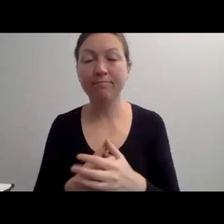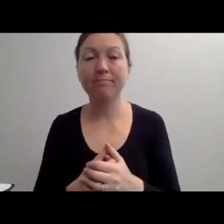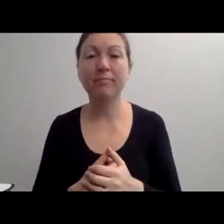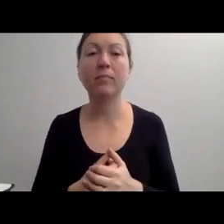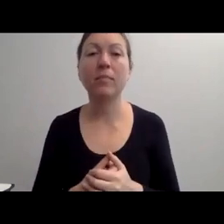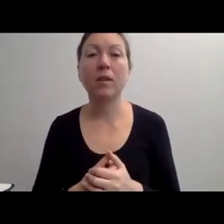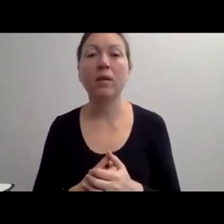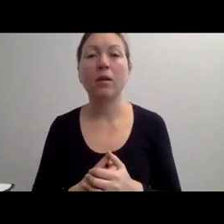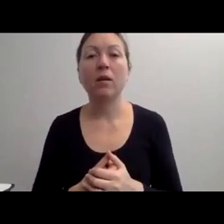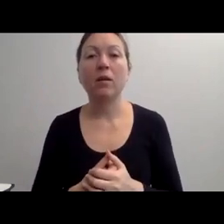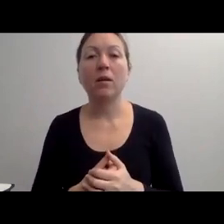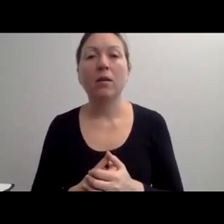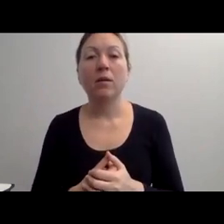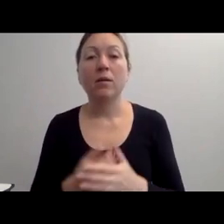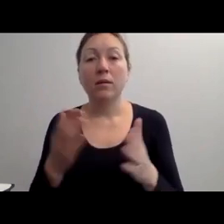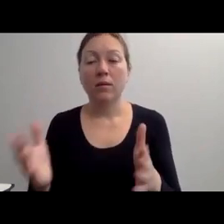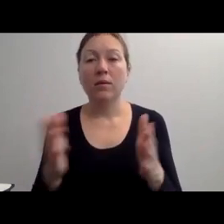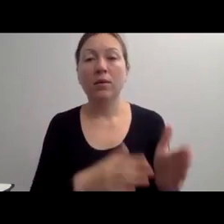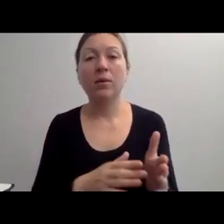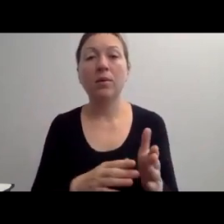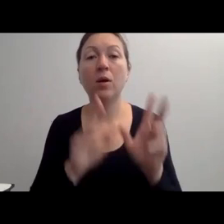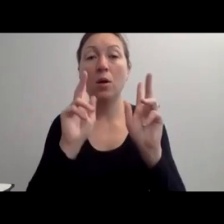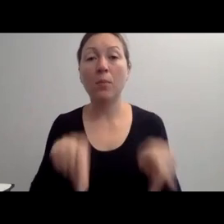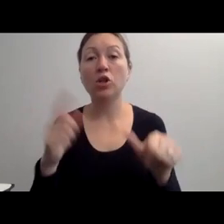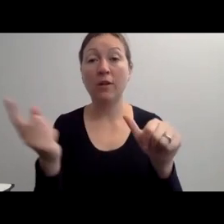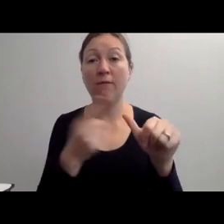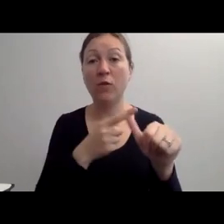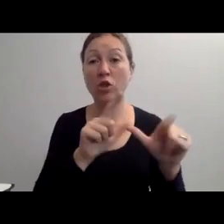IS A DISTINCTION AND KNOWING THAT THOSE ARE THE TERMS THAT COVER BOTH OF THOSE GROUPS